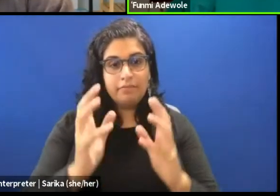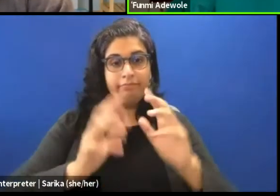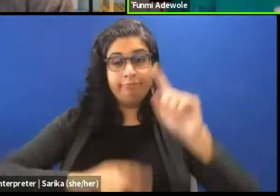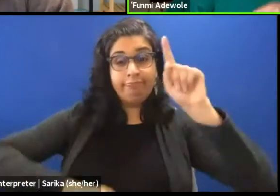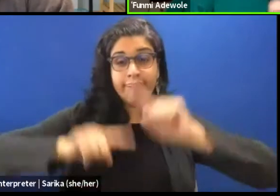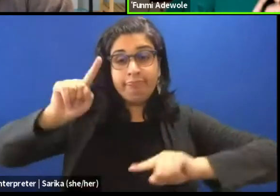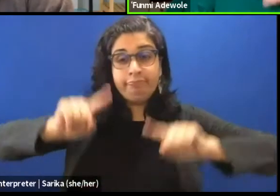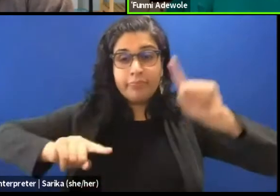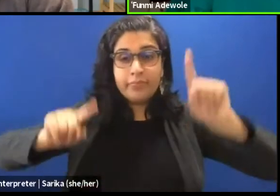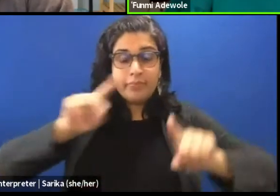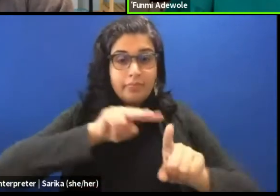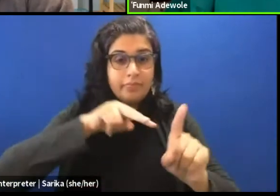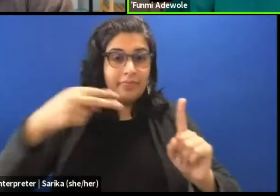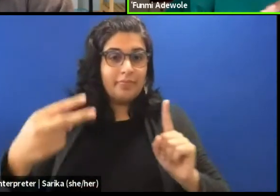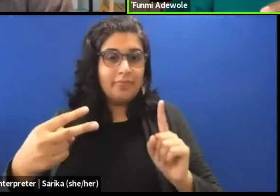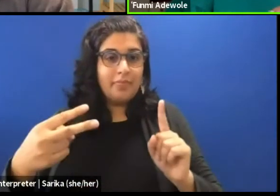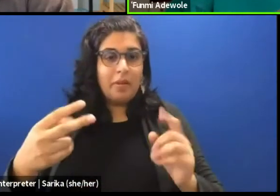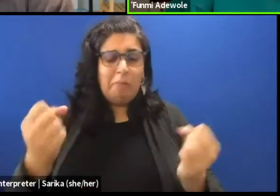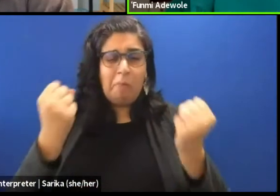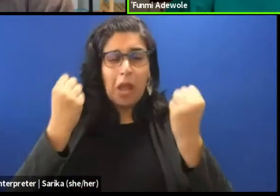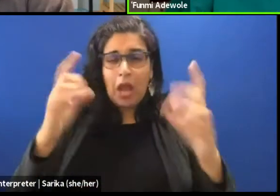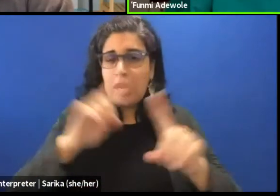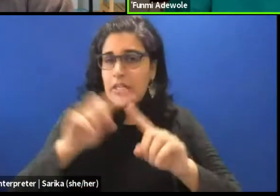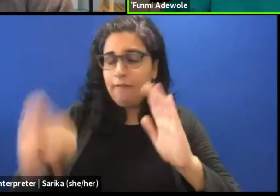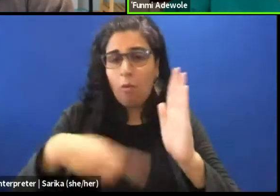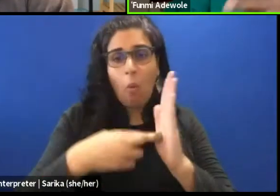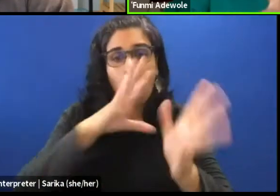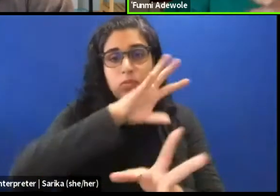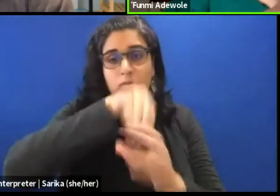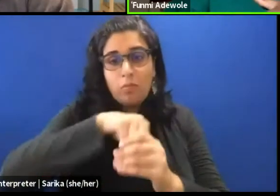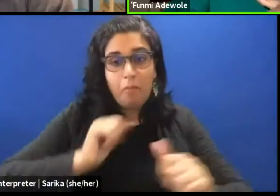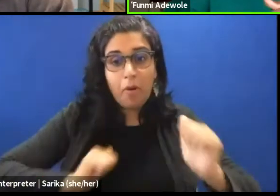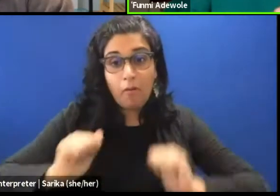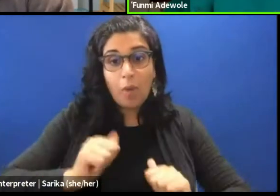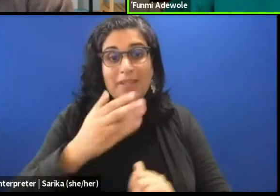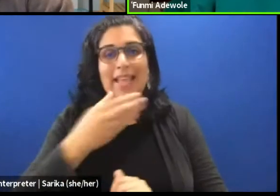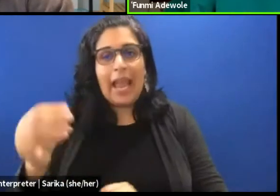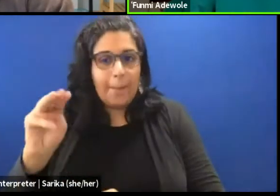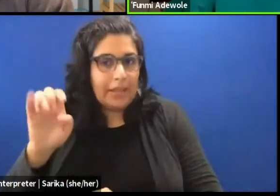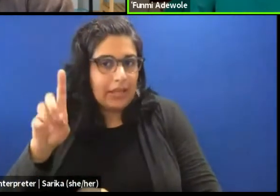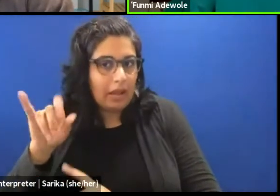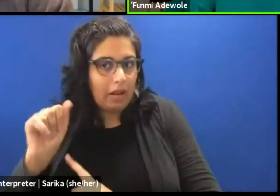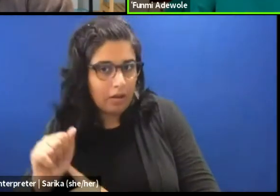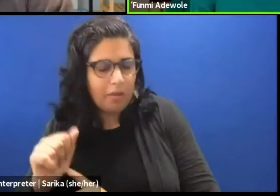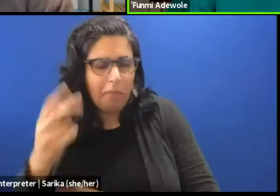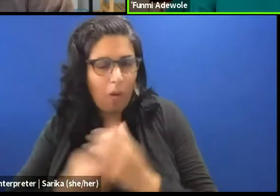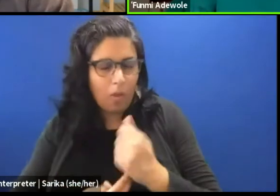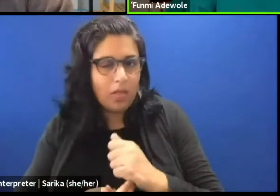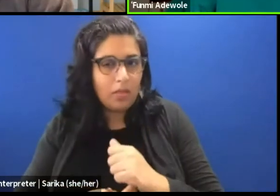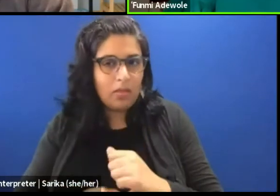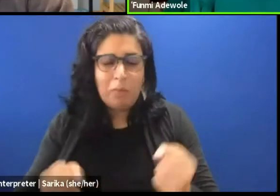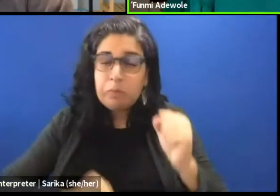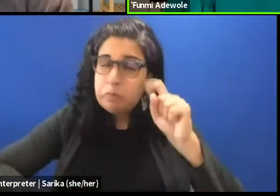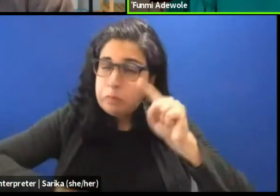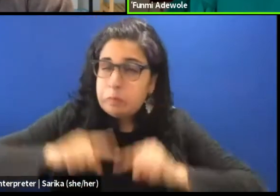I have had various roles within performance and within media. And because there something in dramaturgy